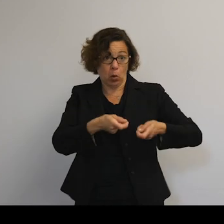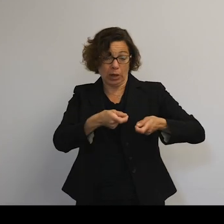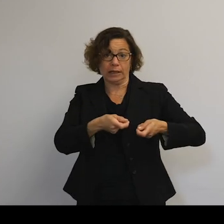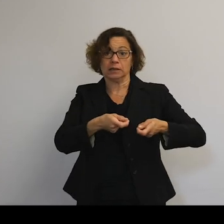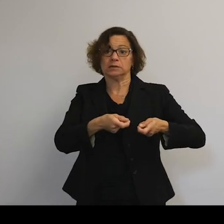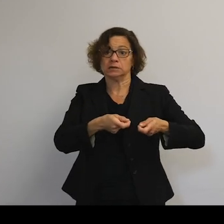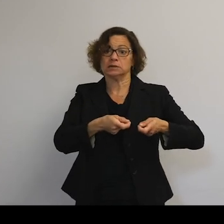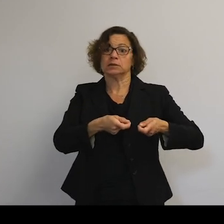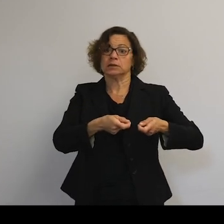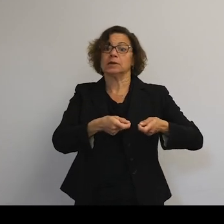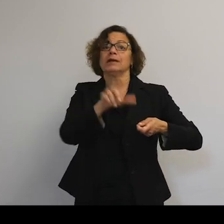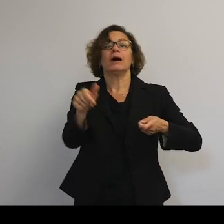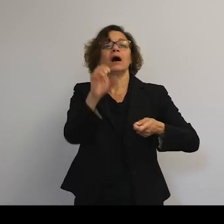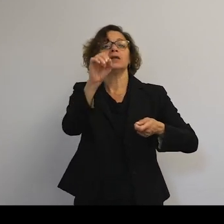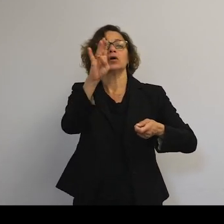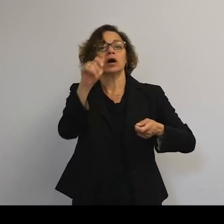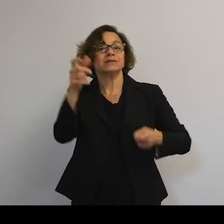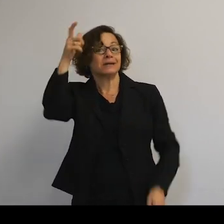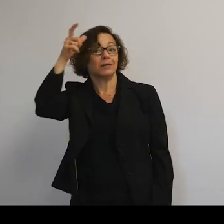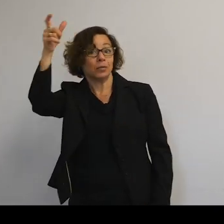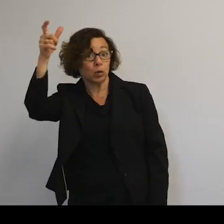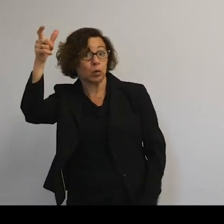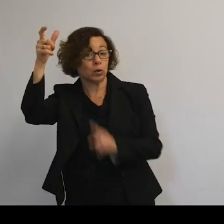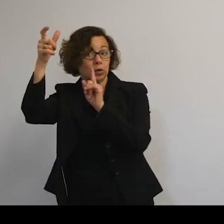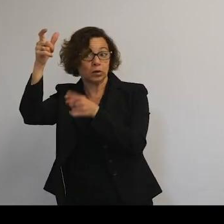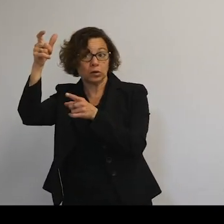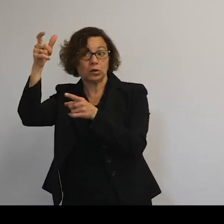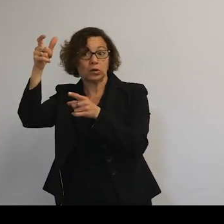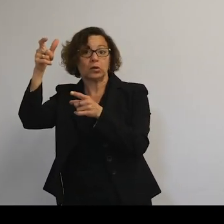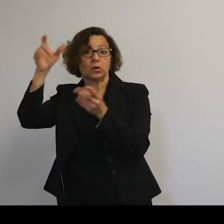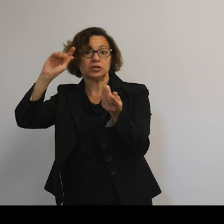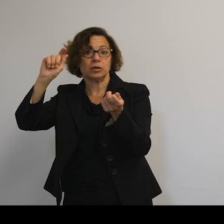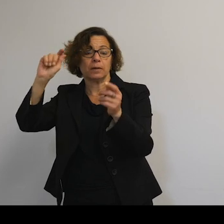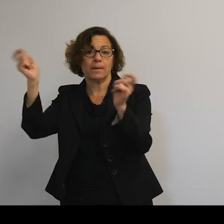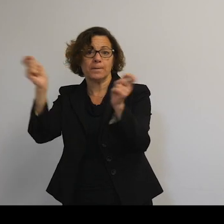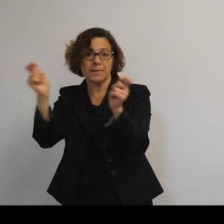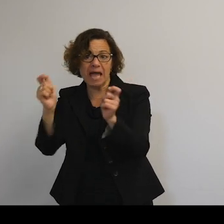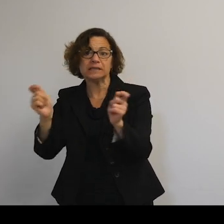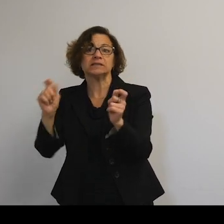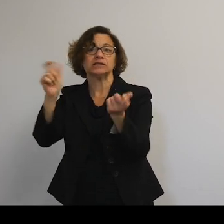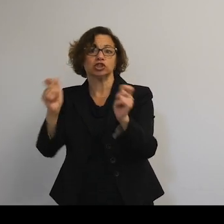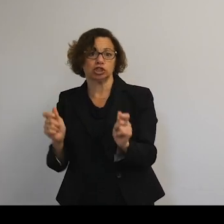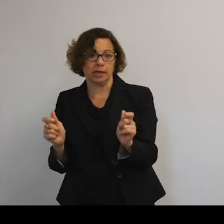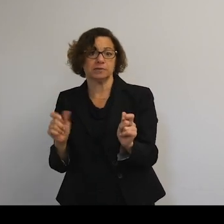And we have close by objects like the moon, obviously, which bends and shapes the orbits of these objects.